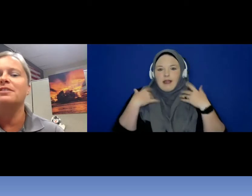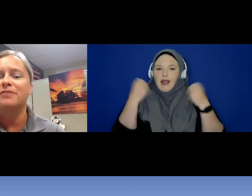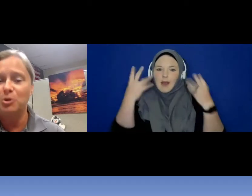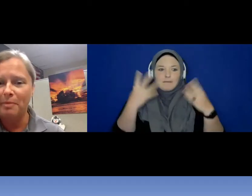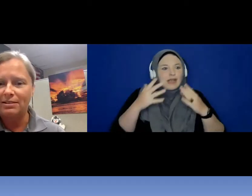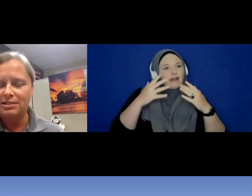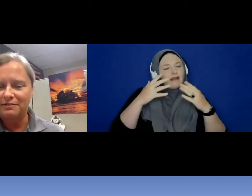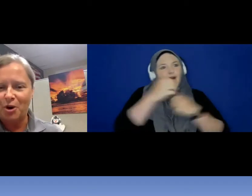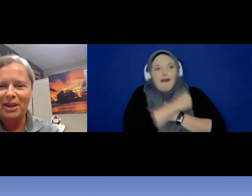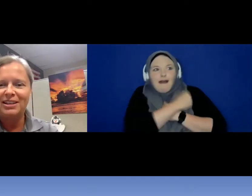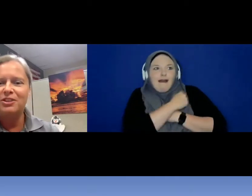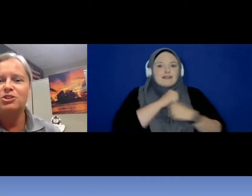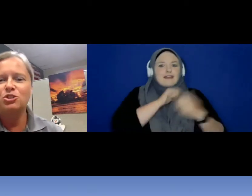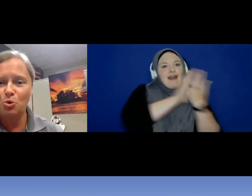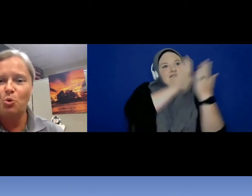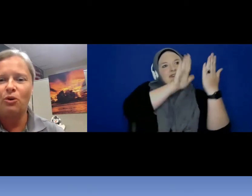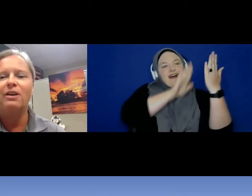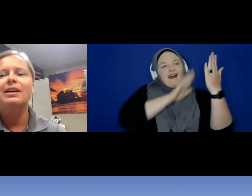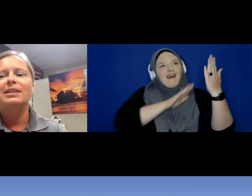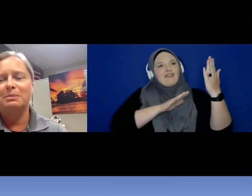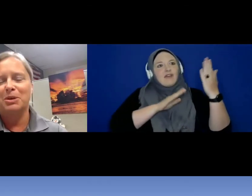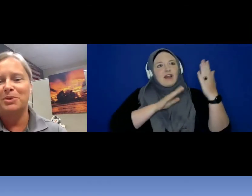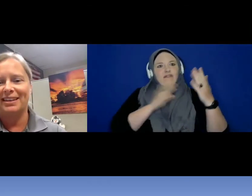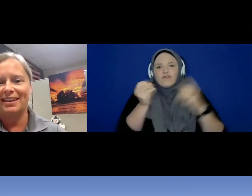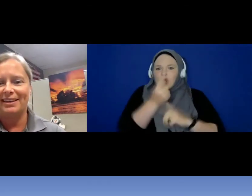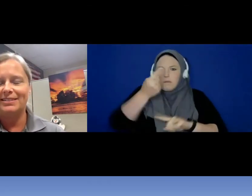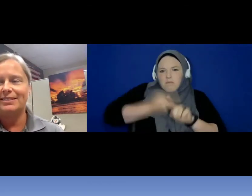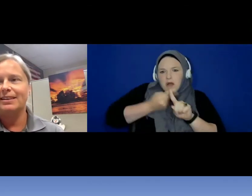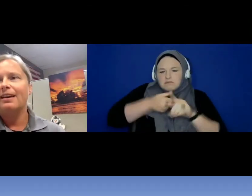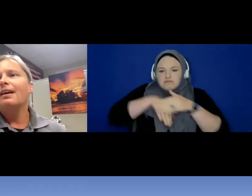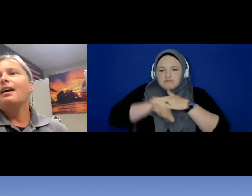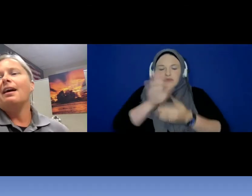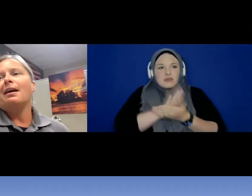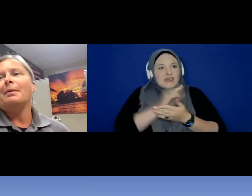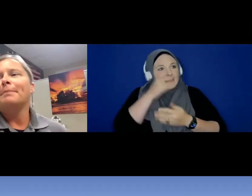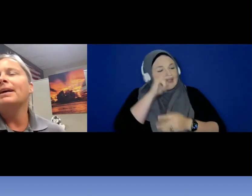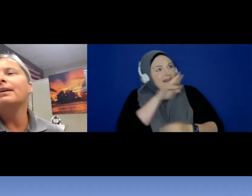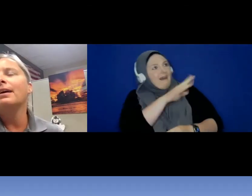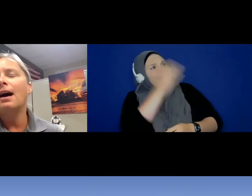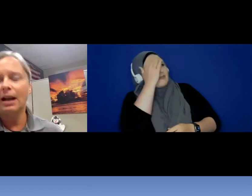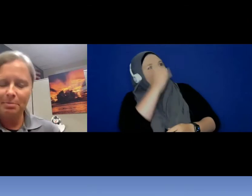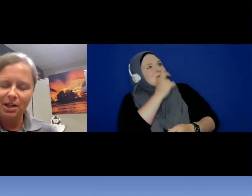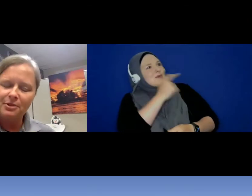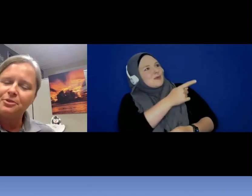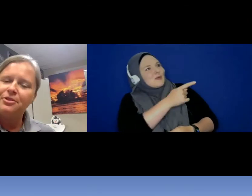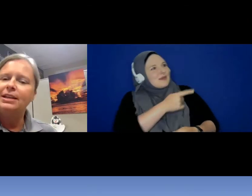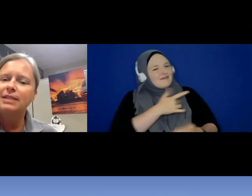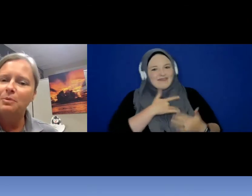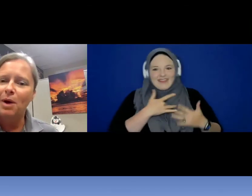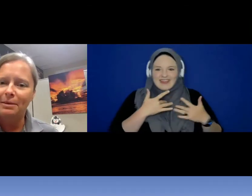a few months of going into the school to be with the kids. A couple other things they wanted me